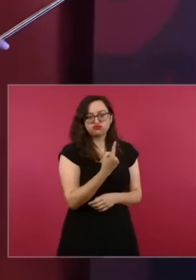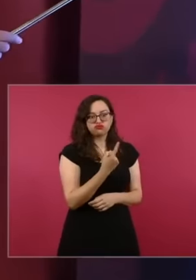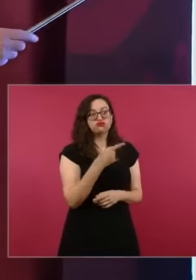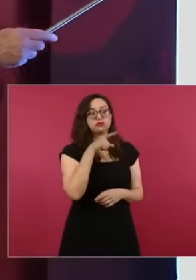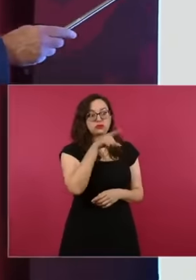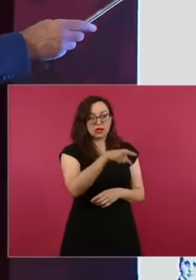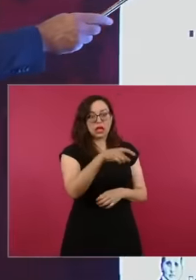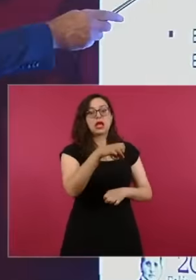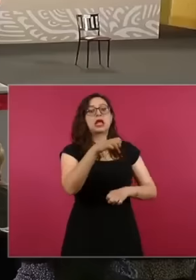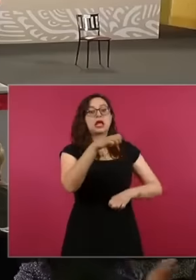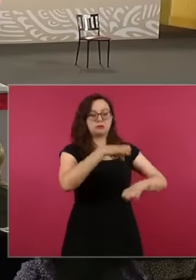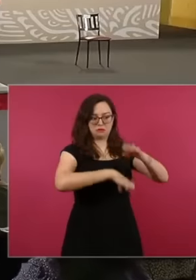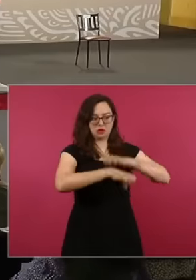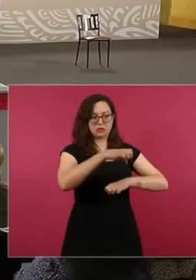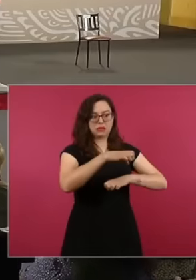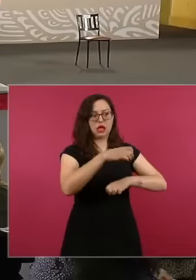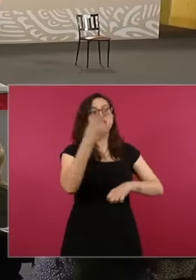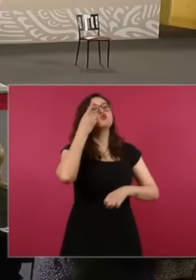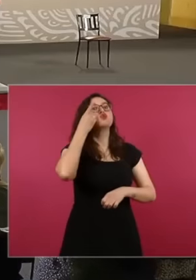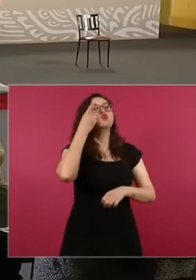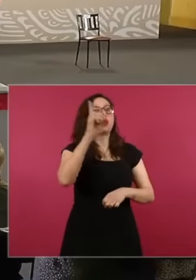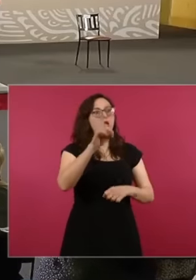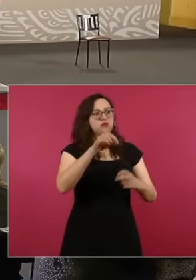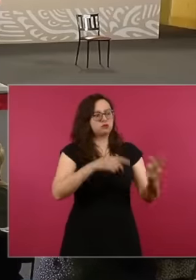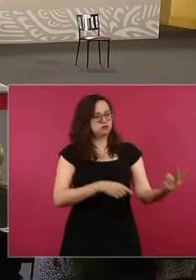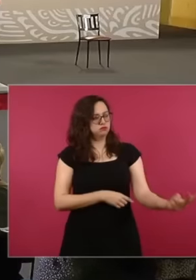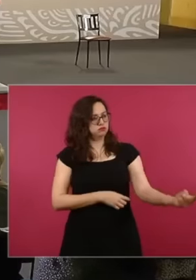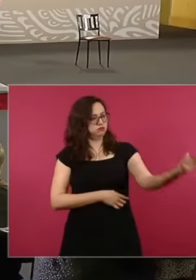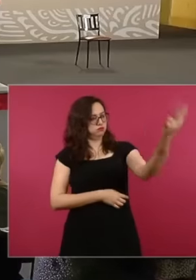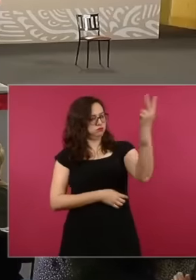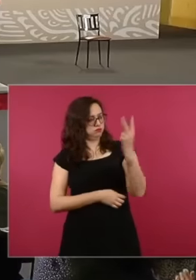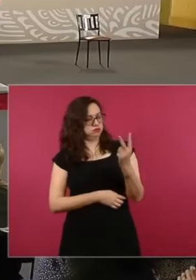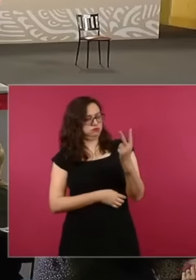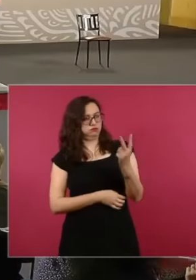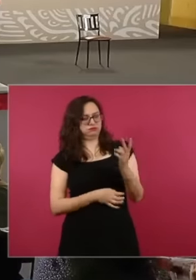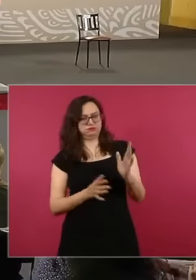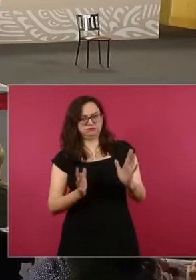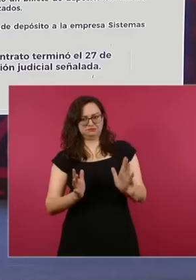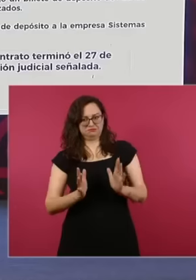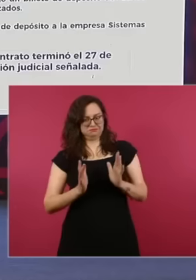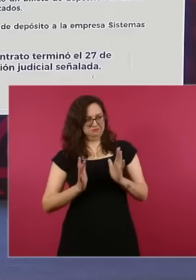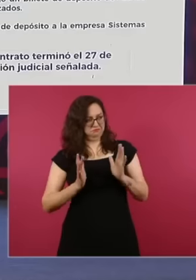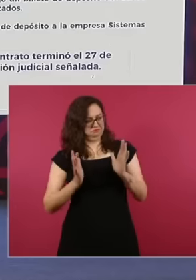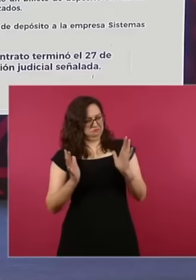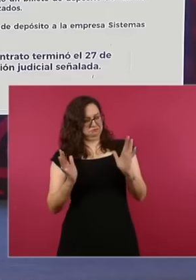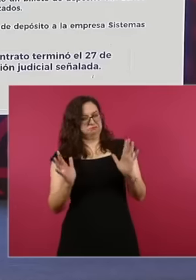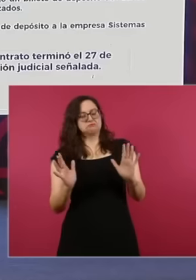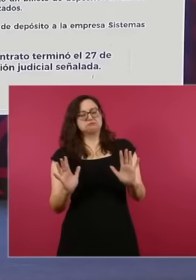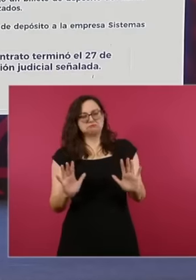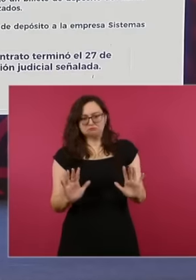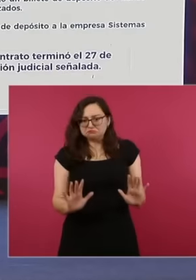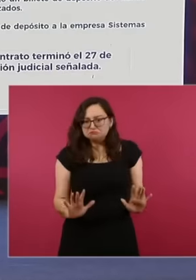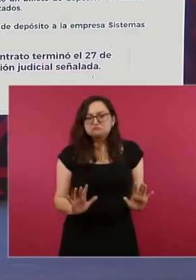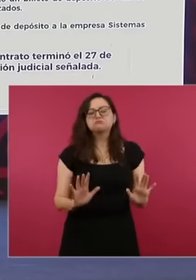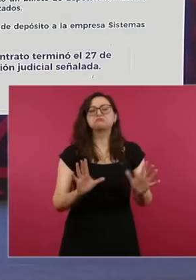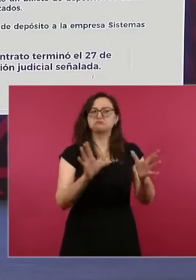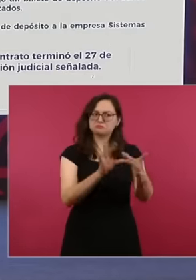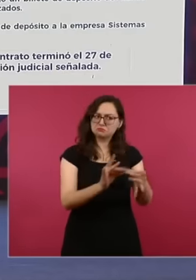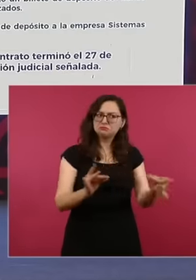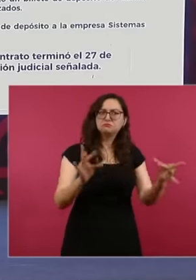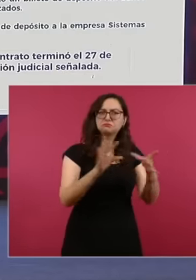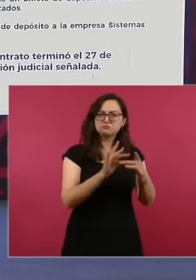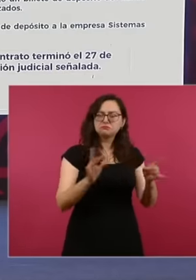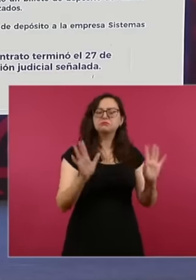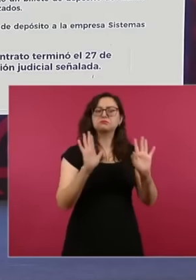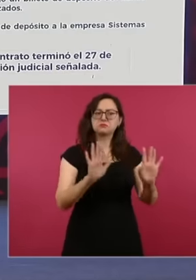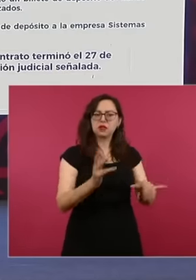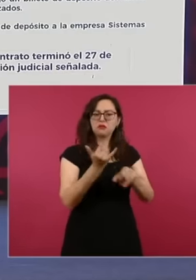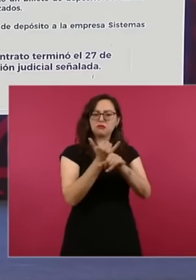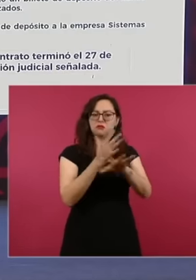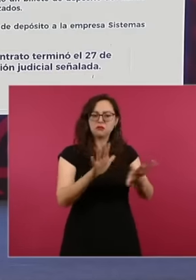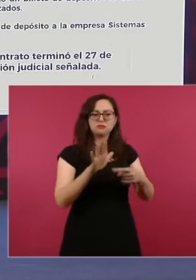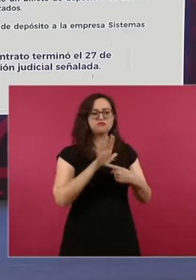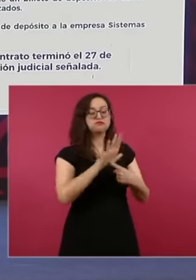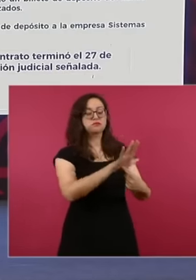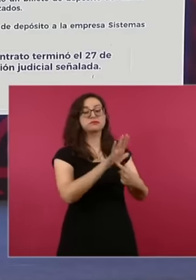the company 13 Then we explained to them how it was. The matter recognized that it was a lawsuit between